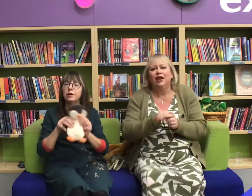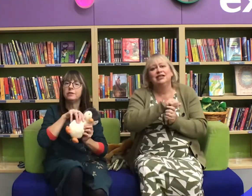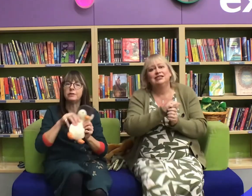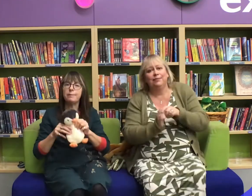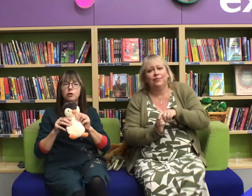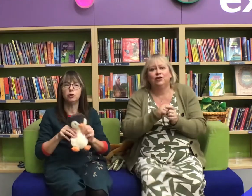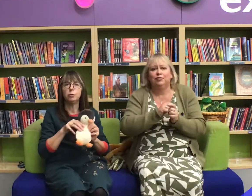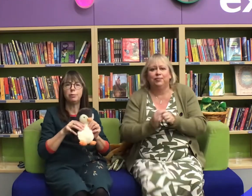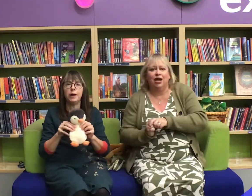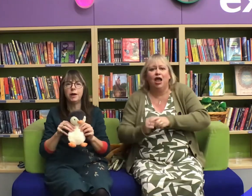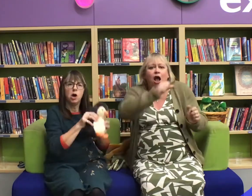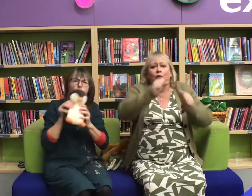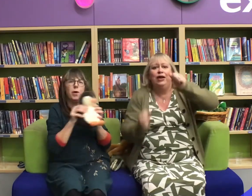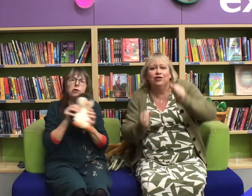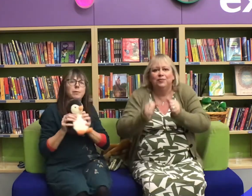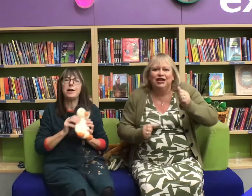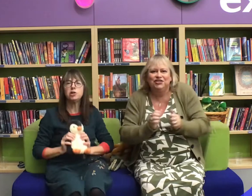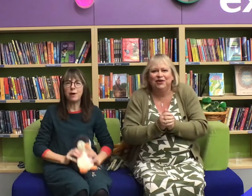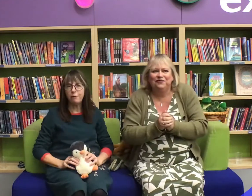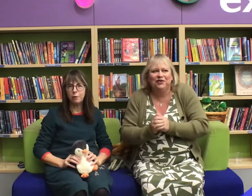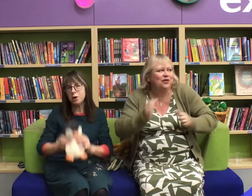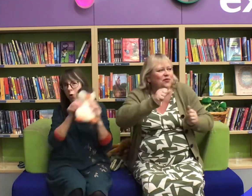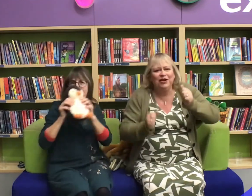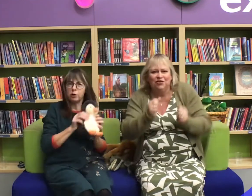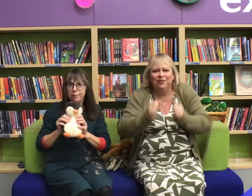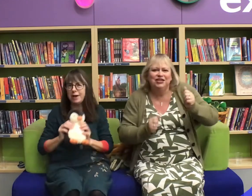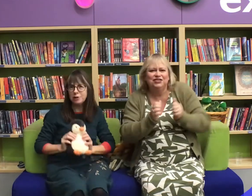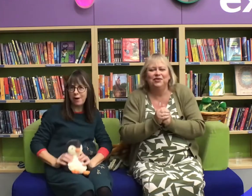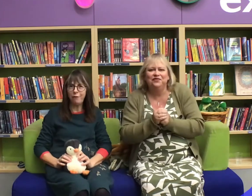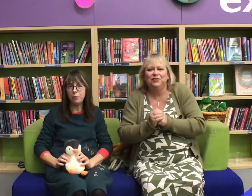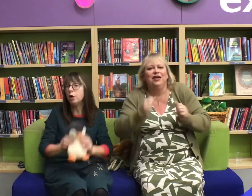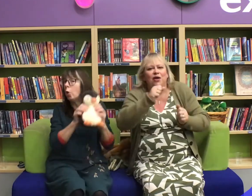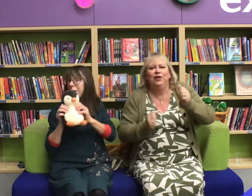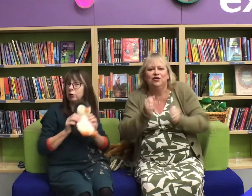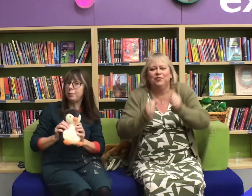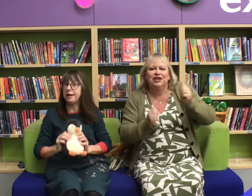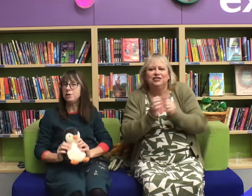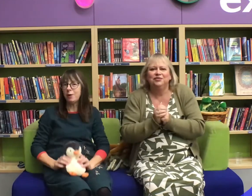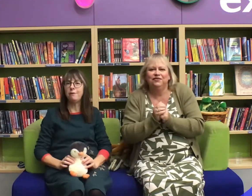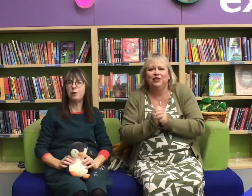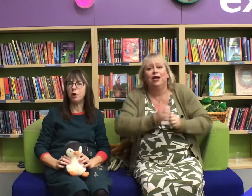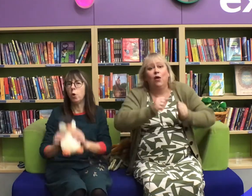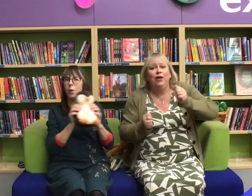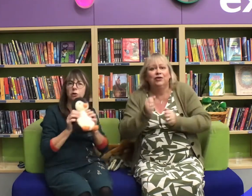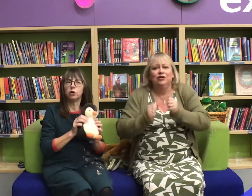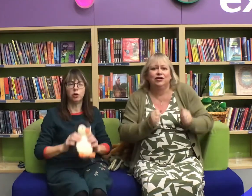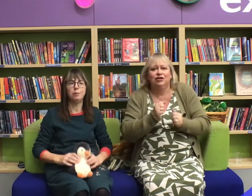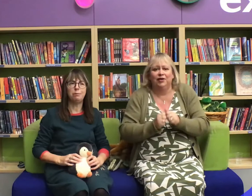goodbye. Wiggle goodbye to everyone wiggle goodbye to everyone, wiggle goodbye to everyone, wiggle